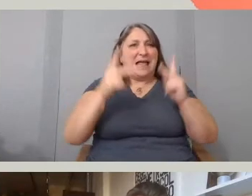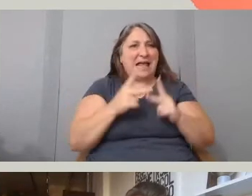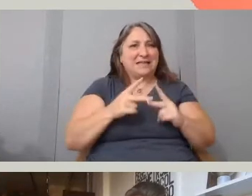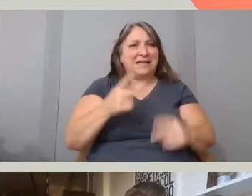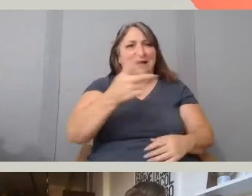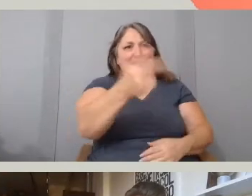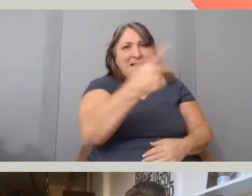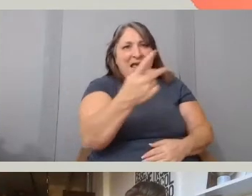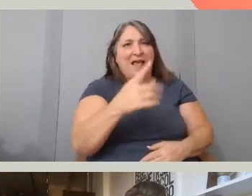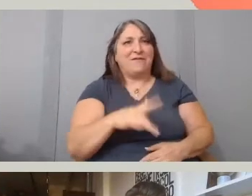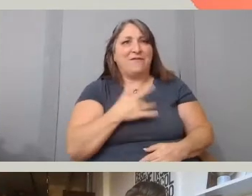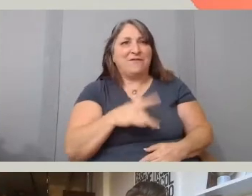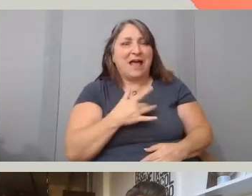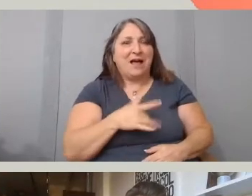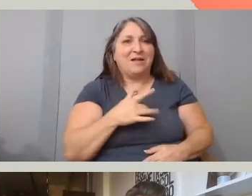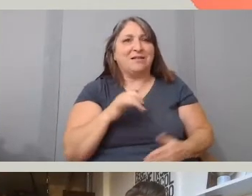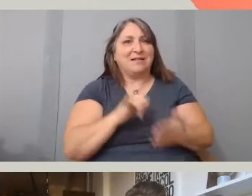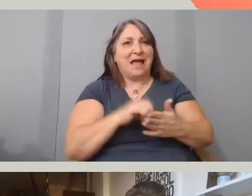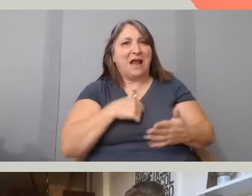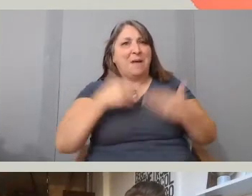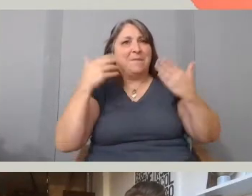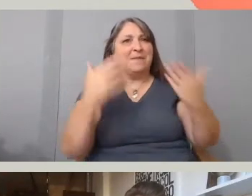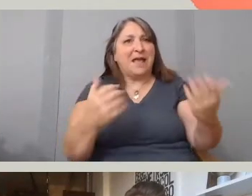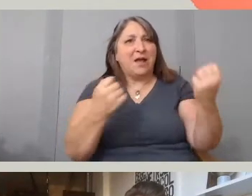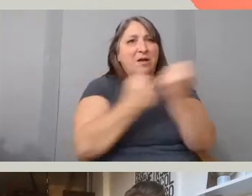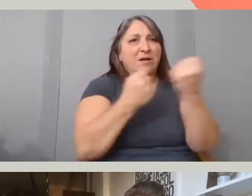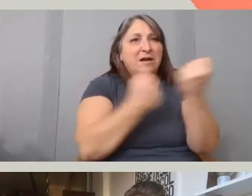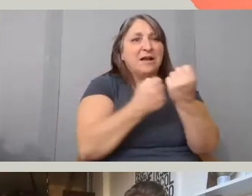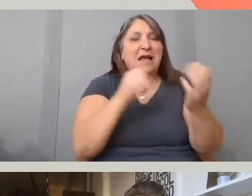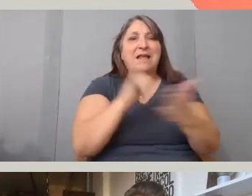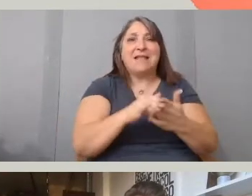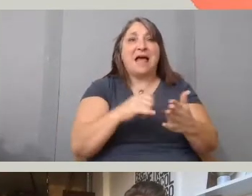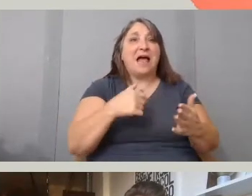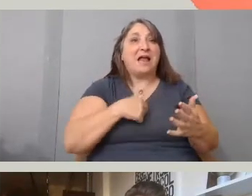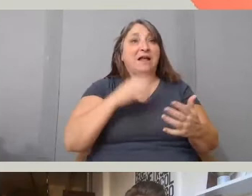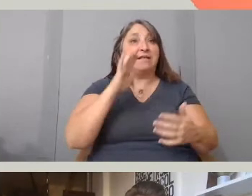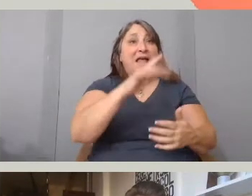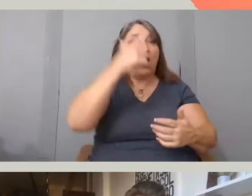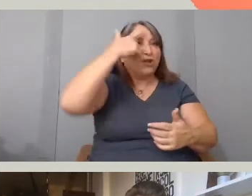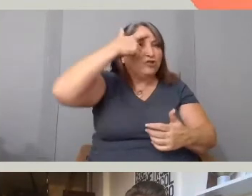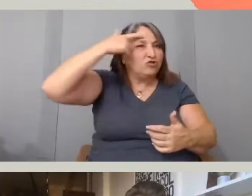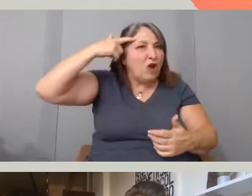that the trauma was never the overall objective but I wanted to know stories